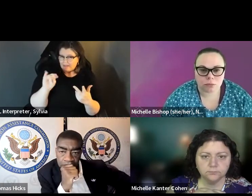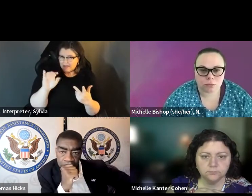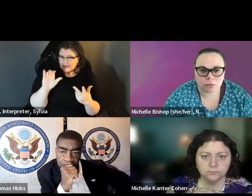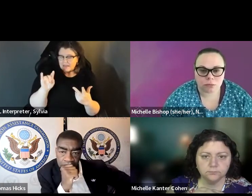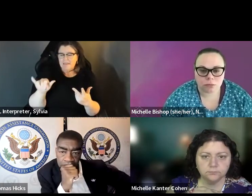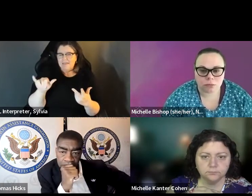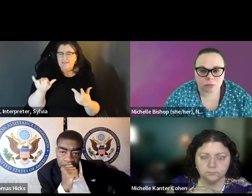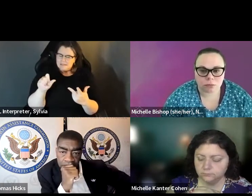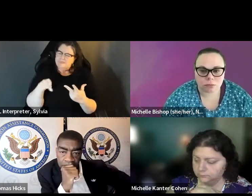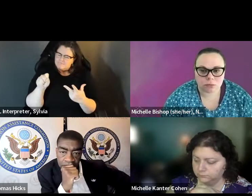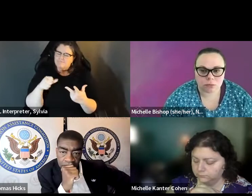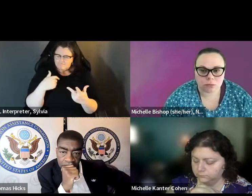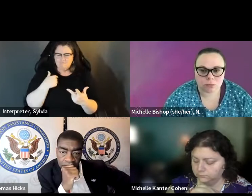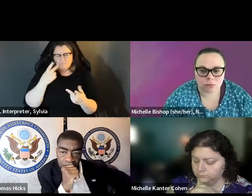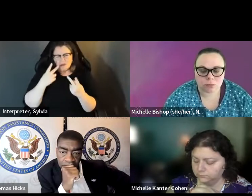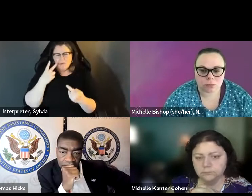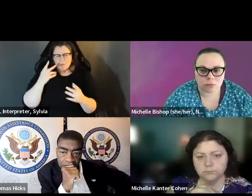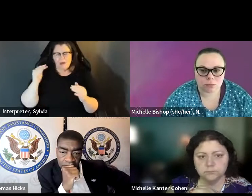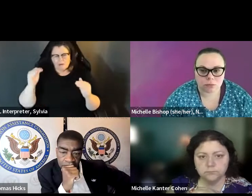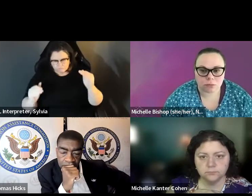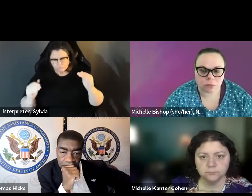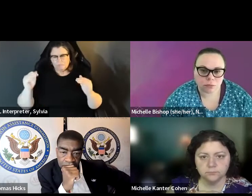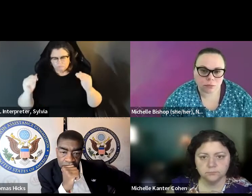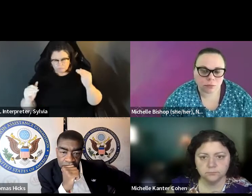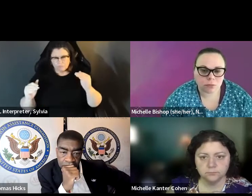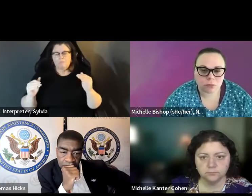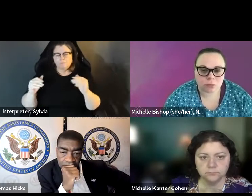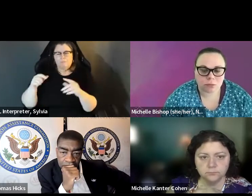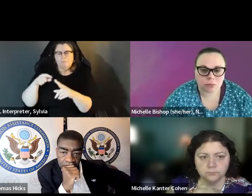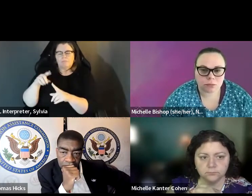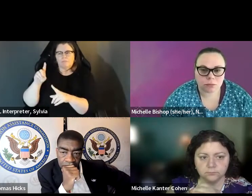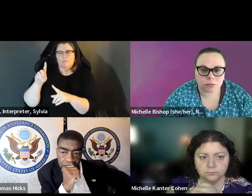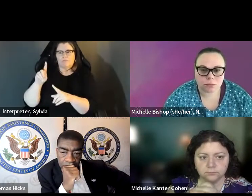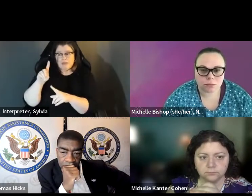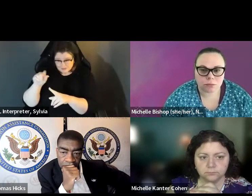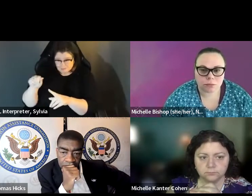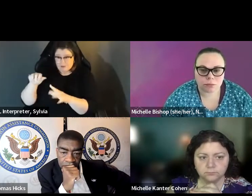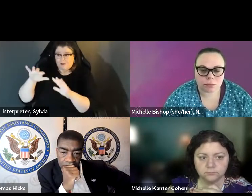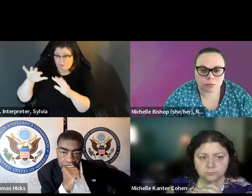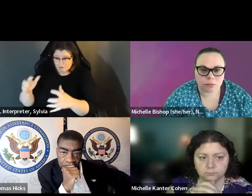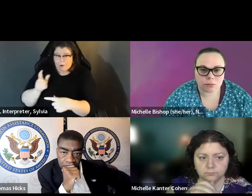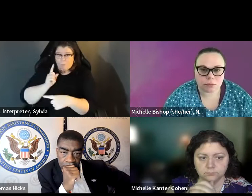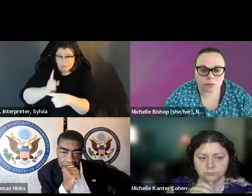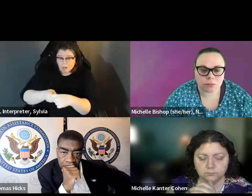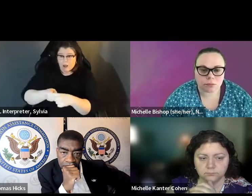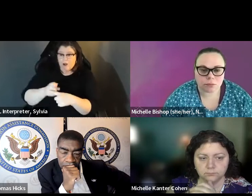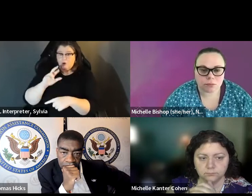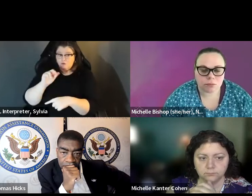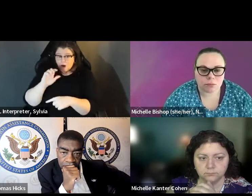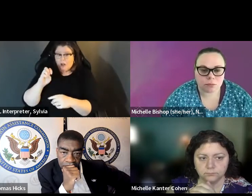regard to race and gender, and ethnicity, we see those gaps exist within the